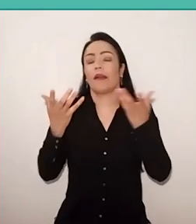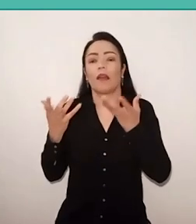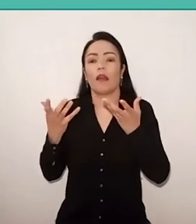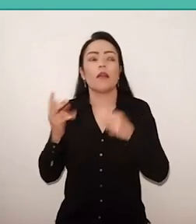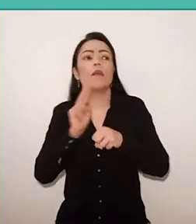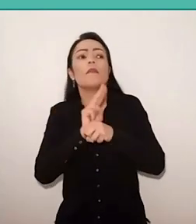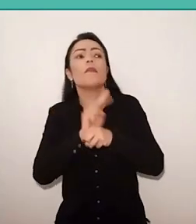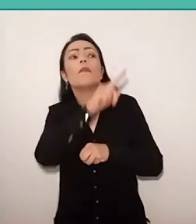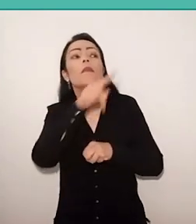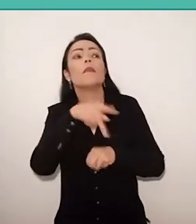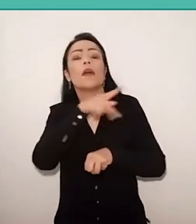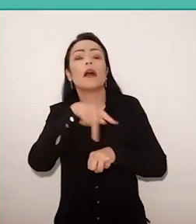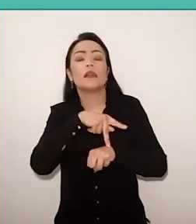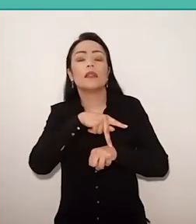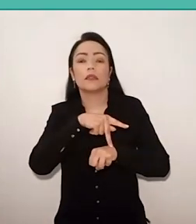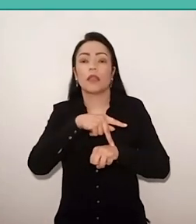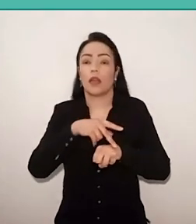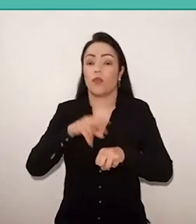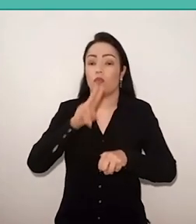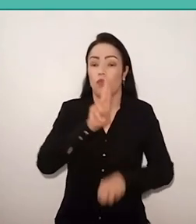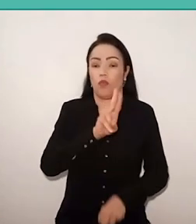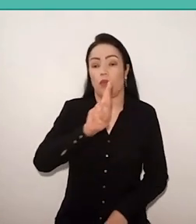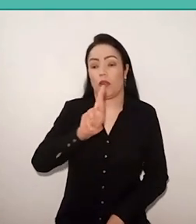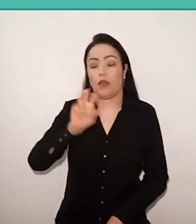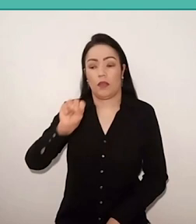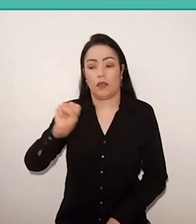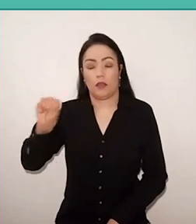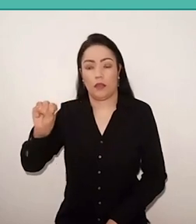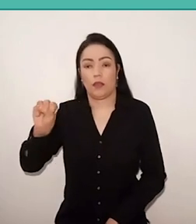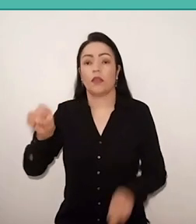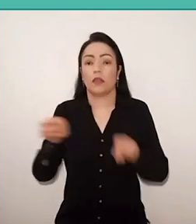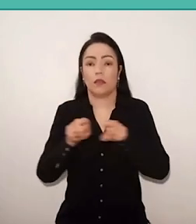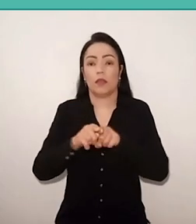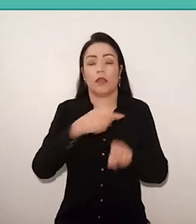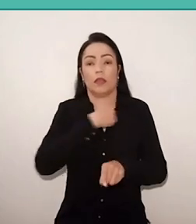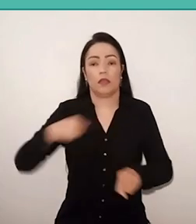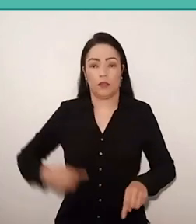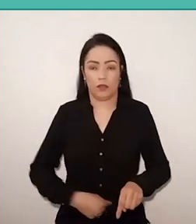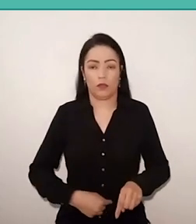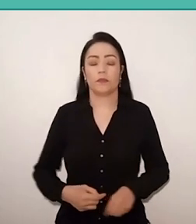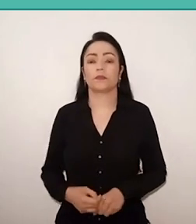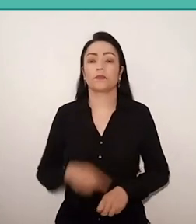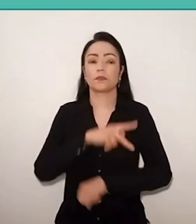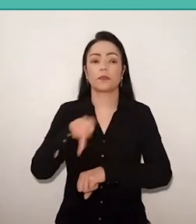which are the Soviet Union and China. In countries like France, where I lived for several years,